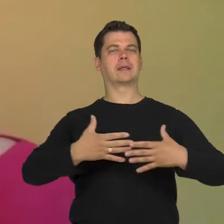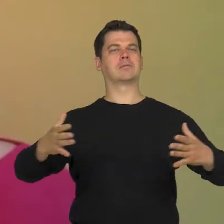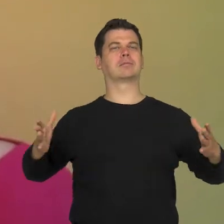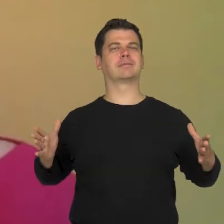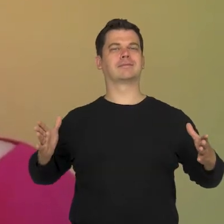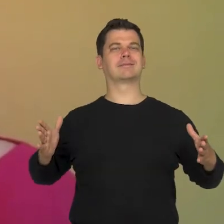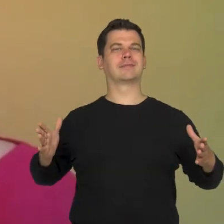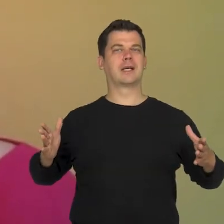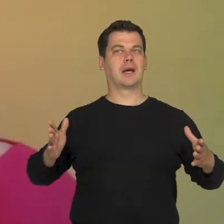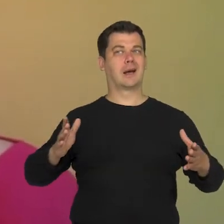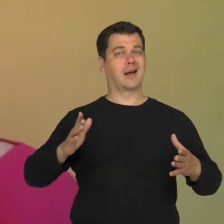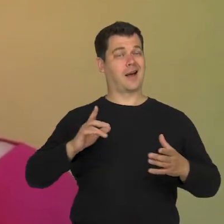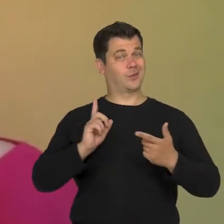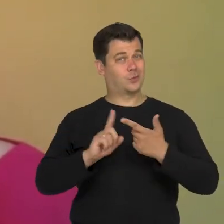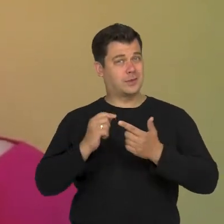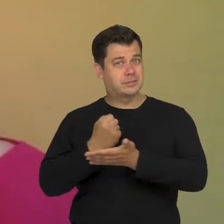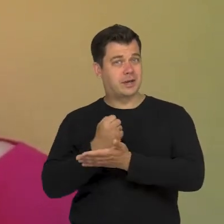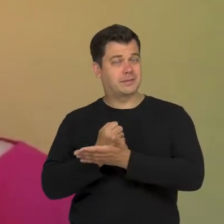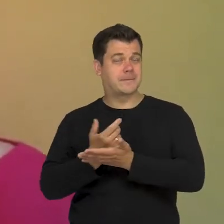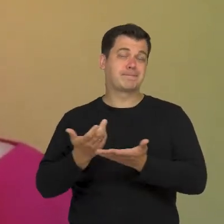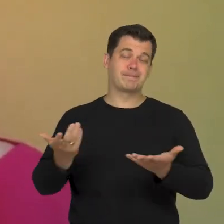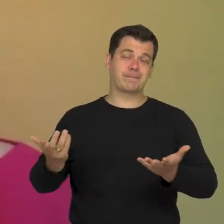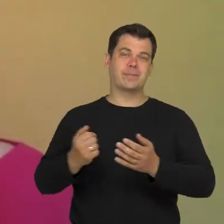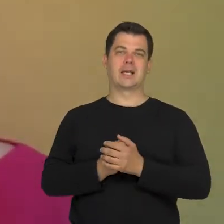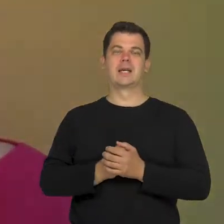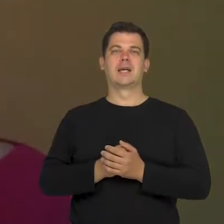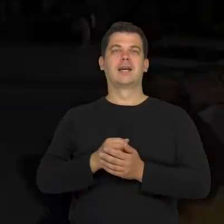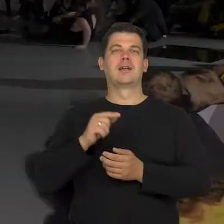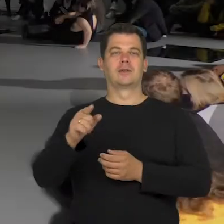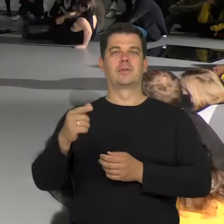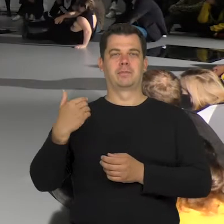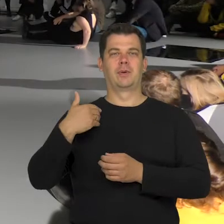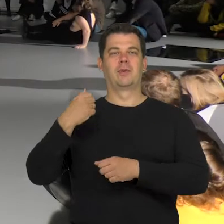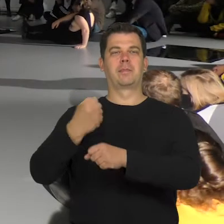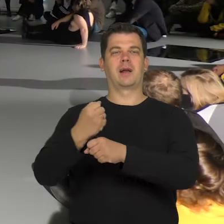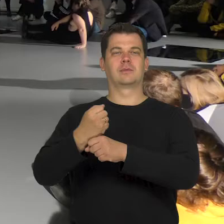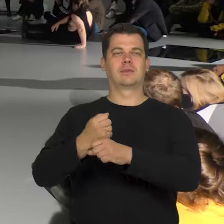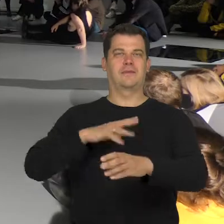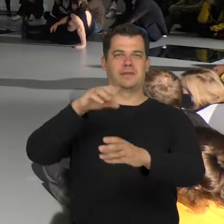On the other hand, the fact that I took part in an show taught me